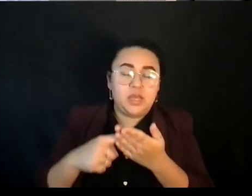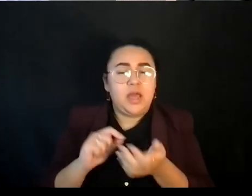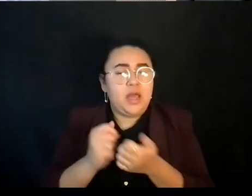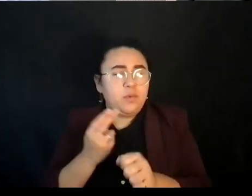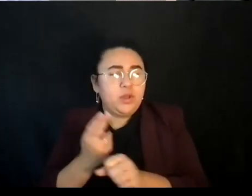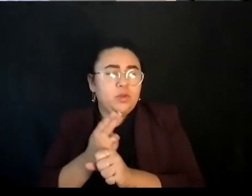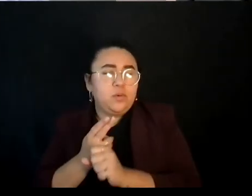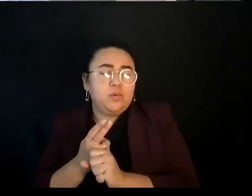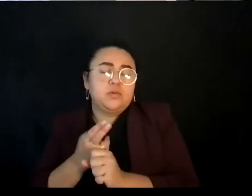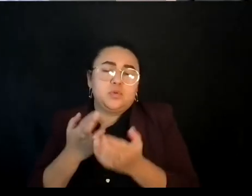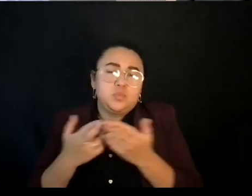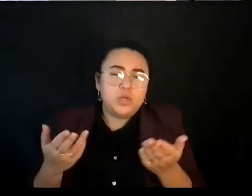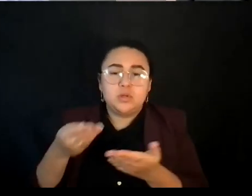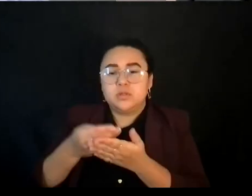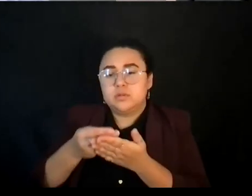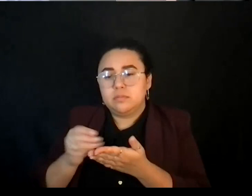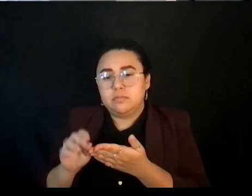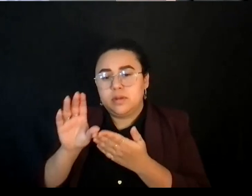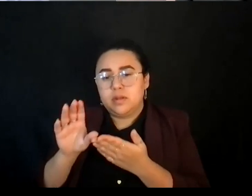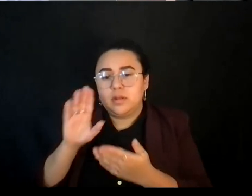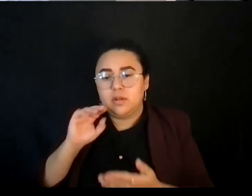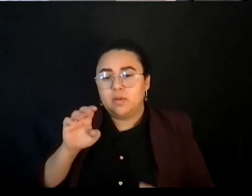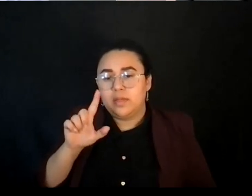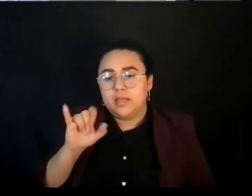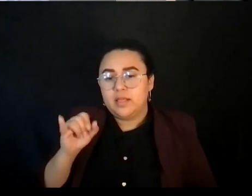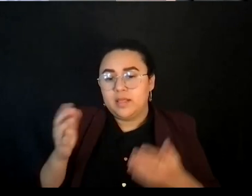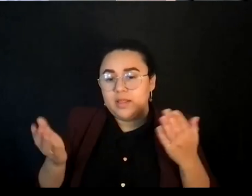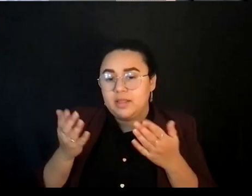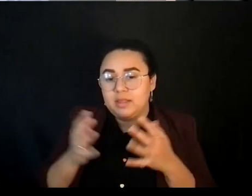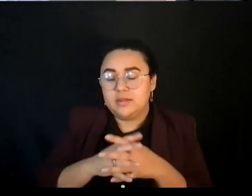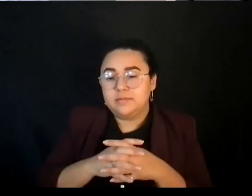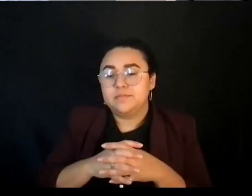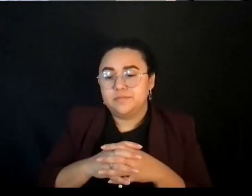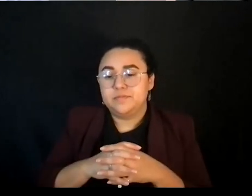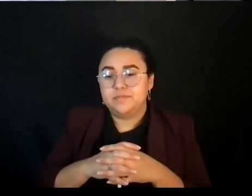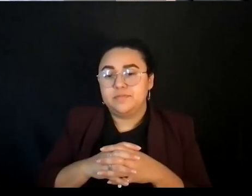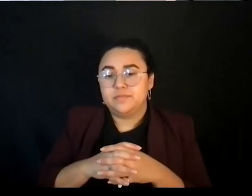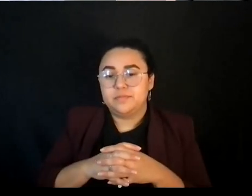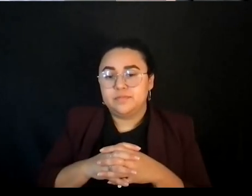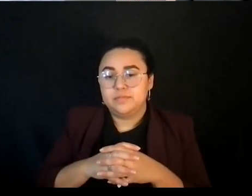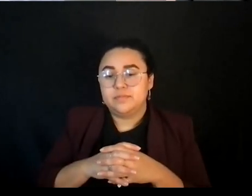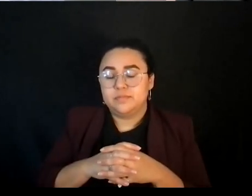on the phone is on the webinar as well.